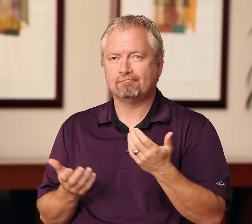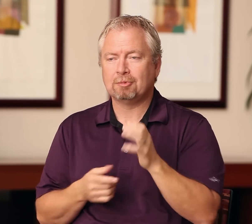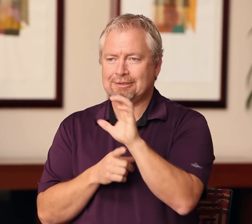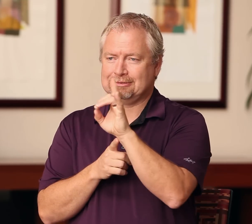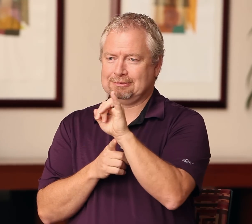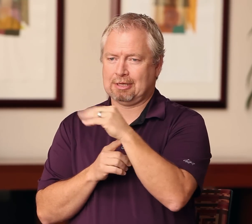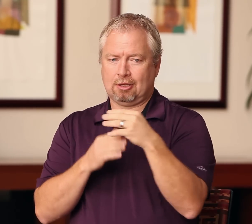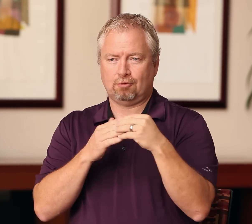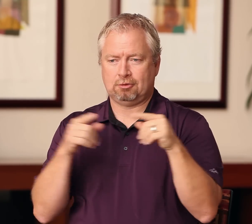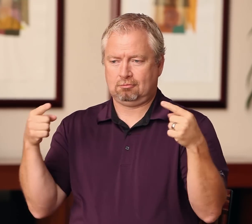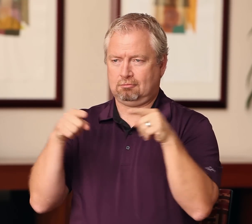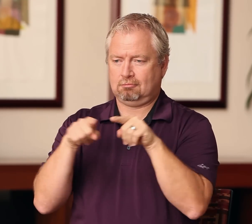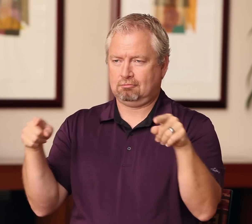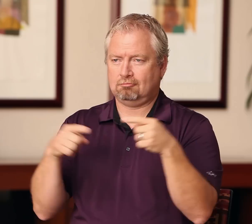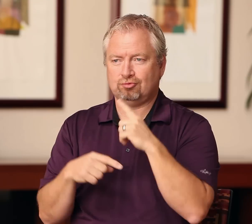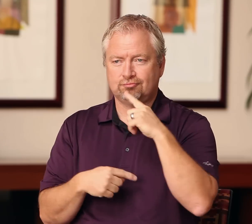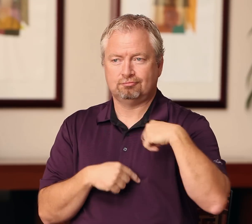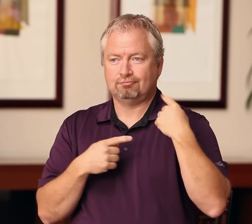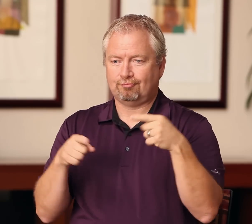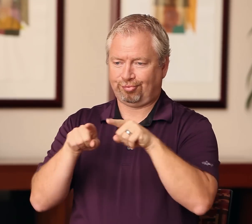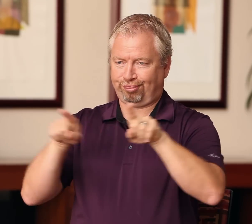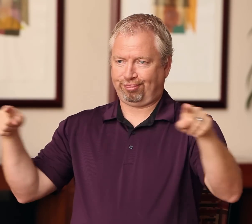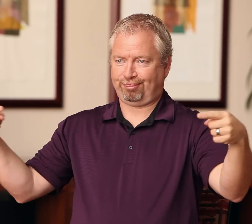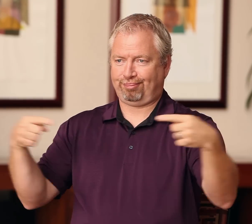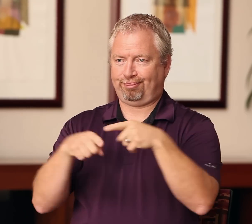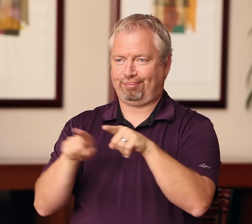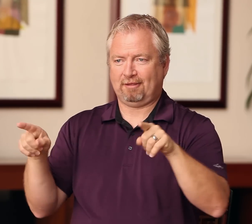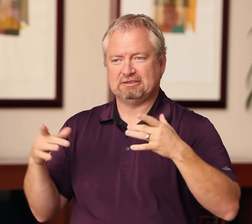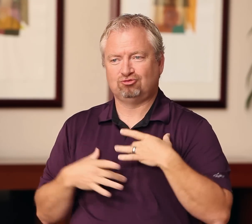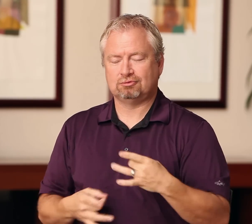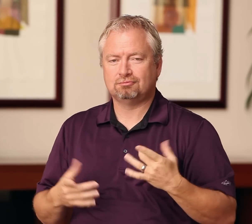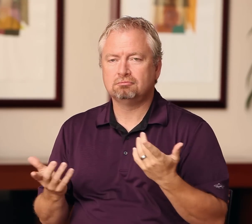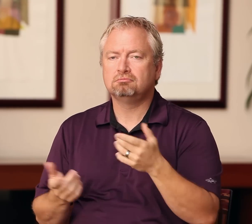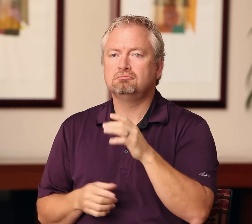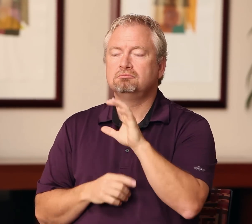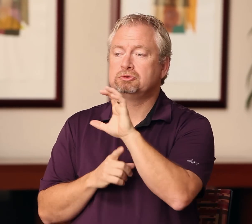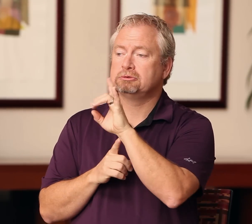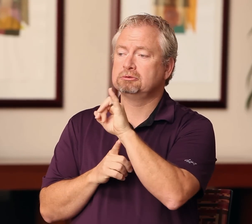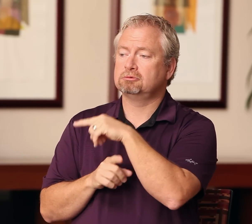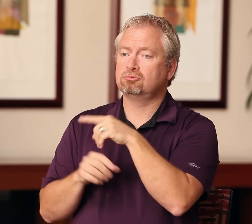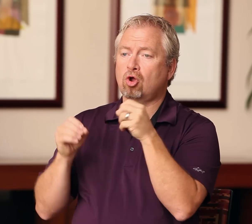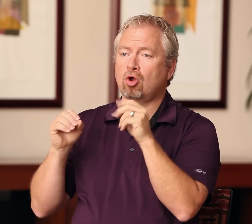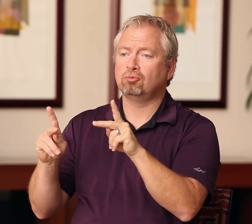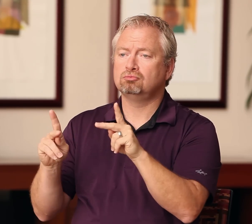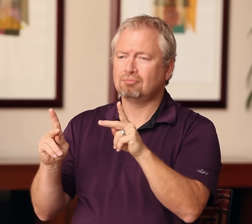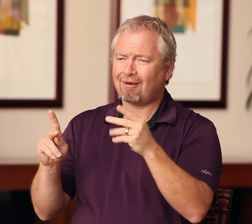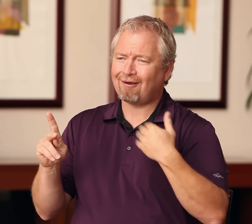These two areas have kind of been independent of each other for a while, although they’ve converged occasionally. It’s quite interesting. There are certainly a number of opportunities for CDIs.